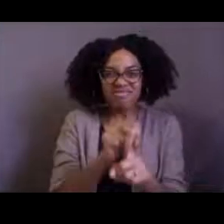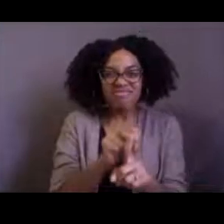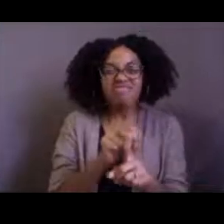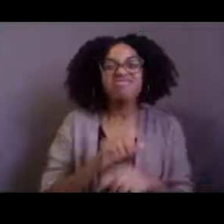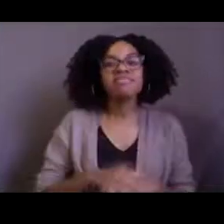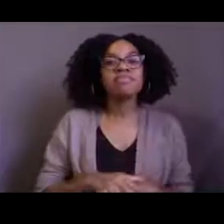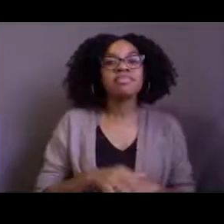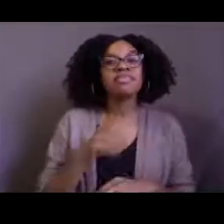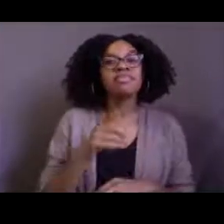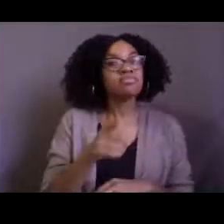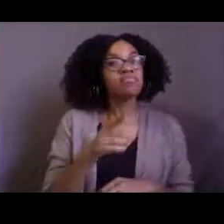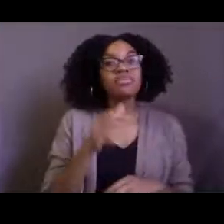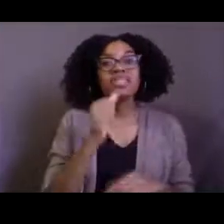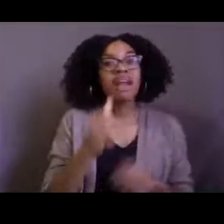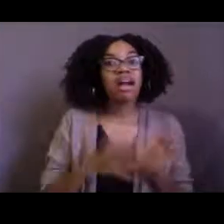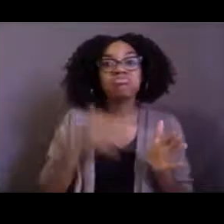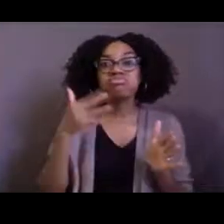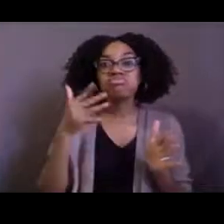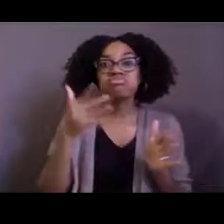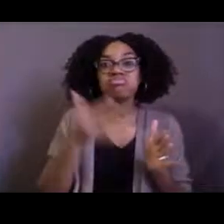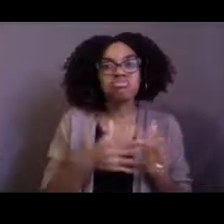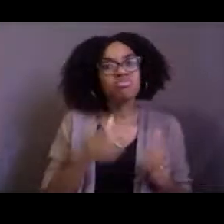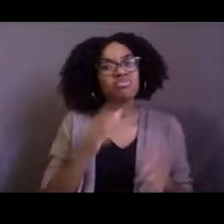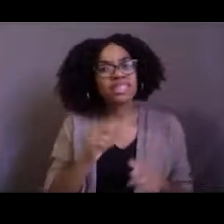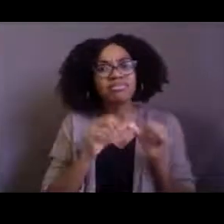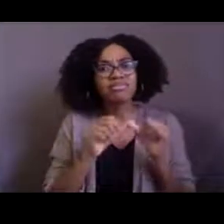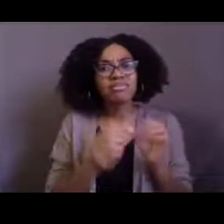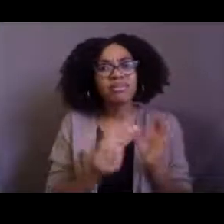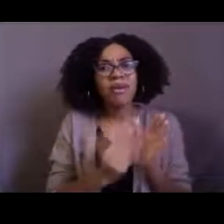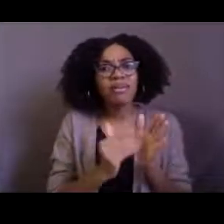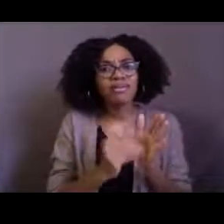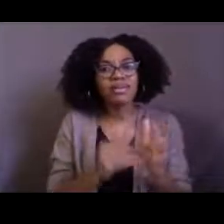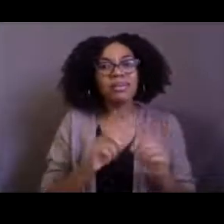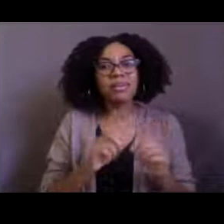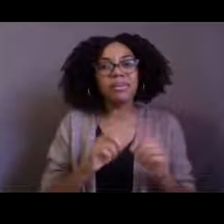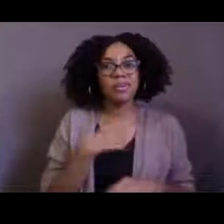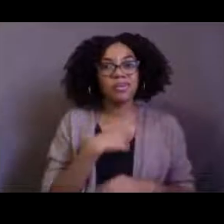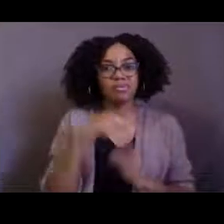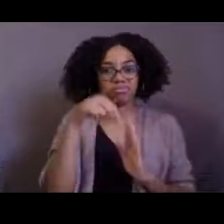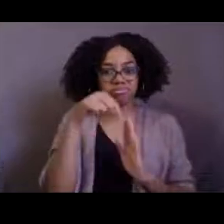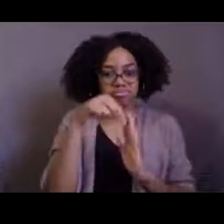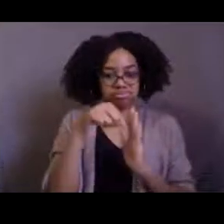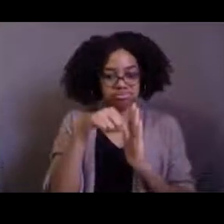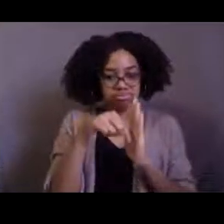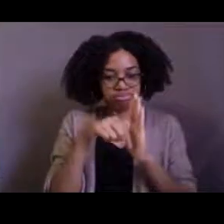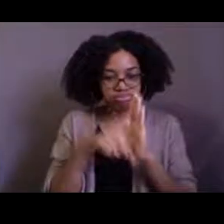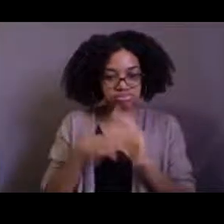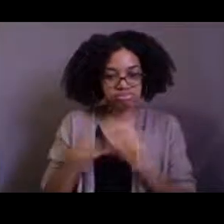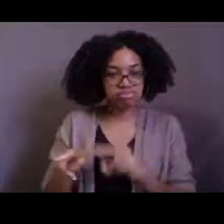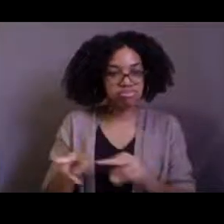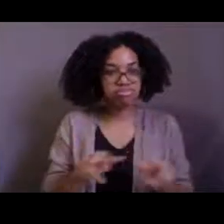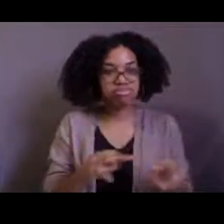they are still rarely observed because it's so hard to get to the deep sea and we spend so little time there